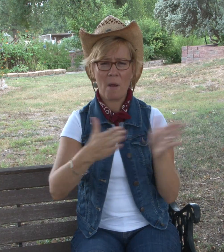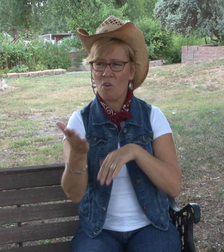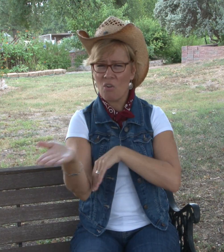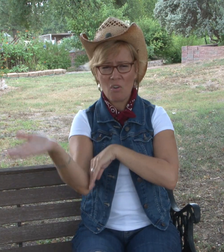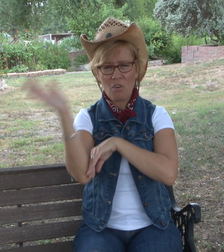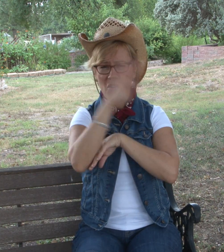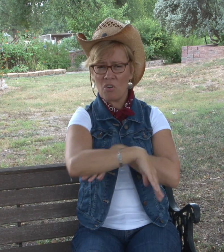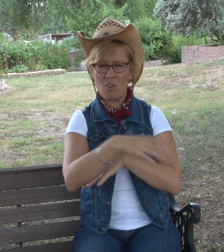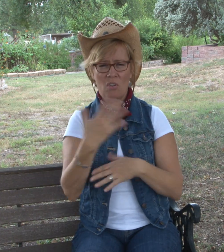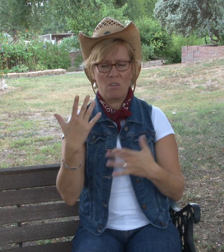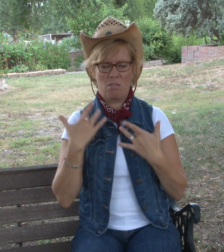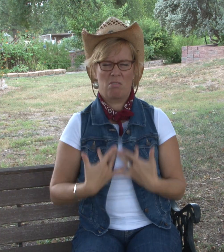His plans for the day had been ruined and he was so depressed.